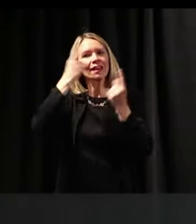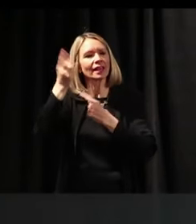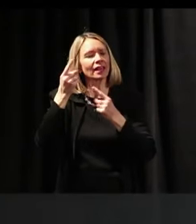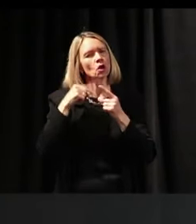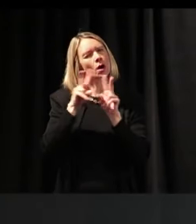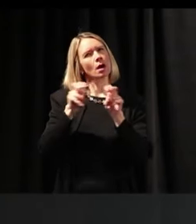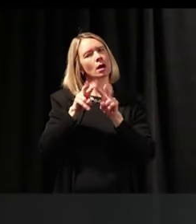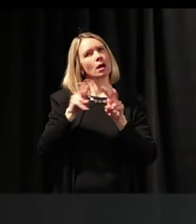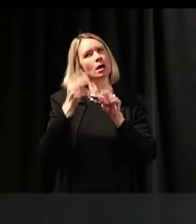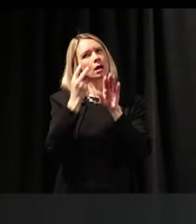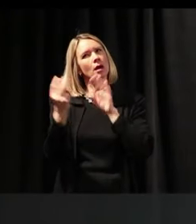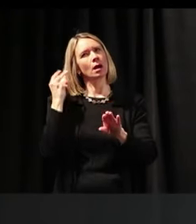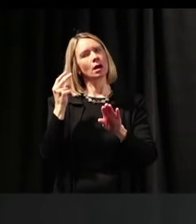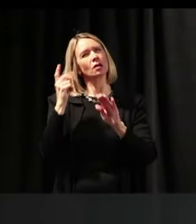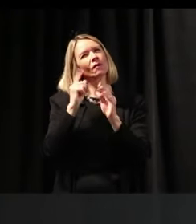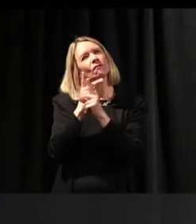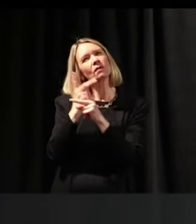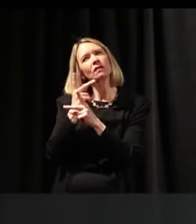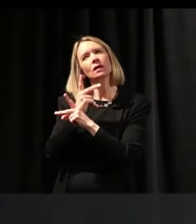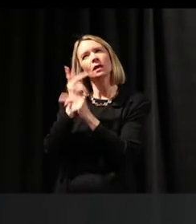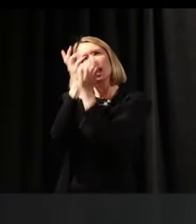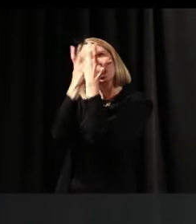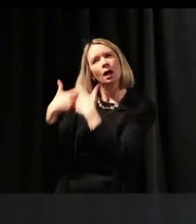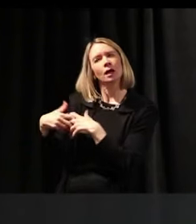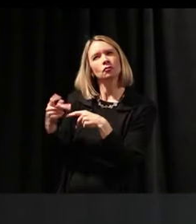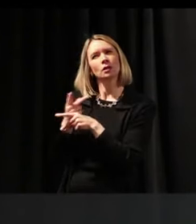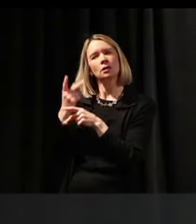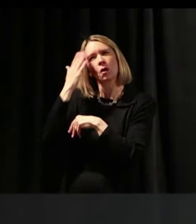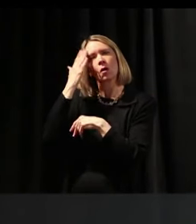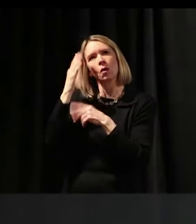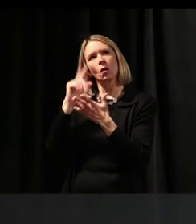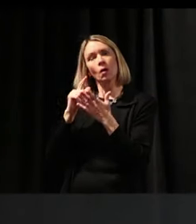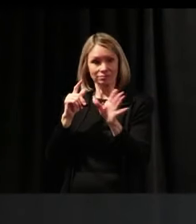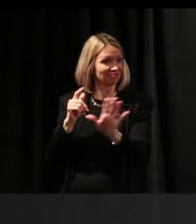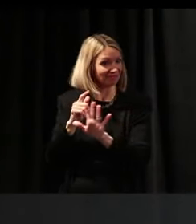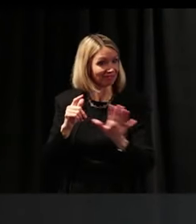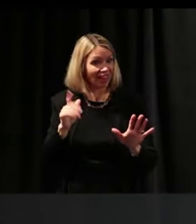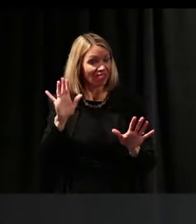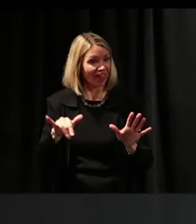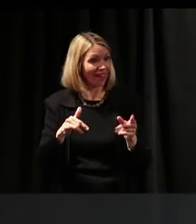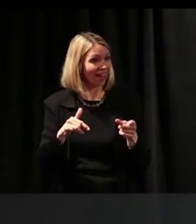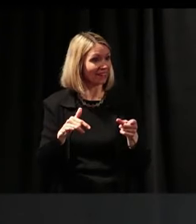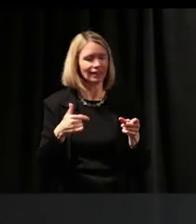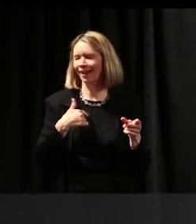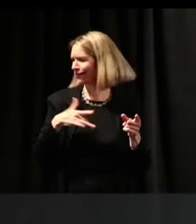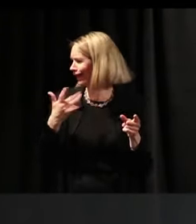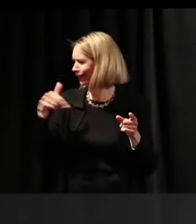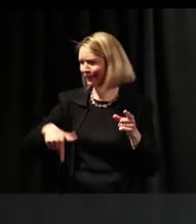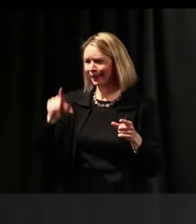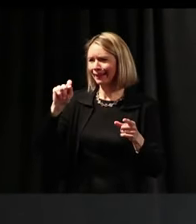you were synthesizing, you were trying to figure it out, right. I feel like I'm on a T.E.D. talk or something like –